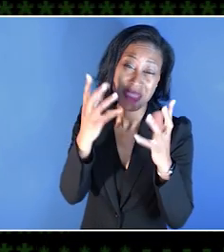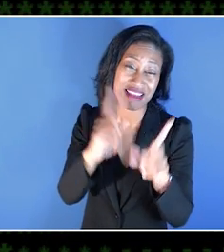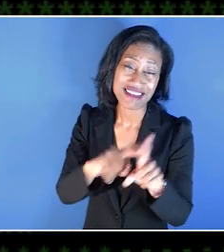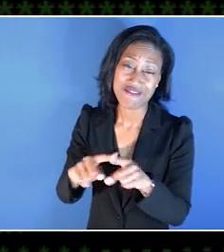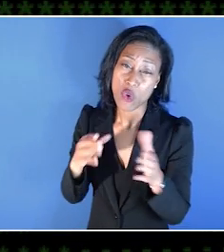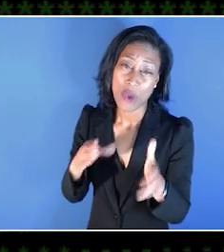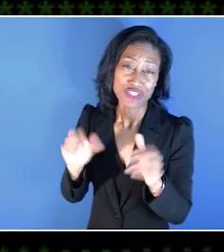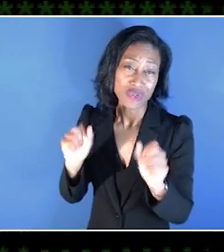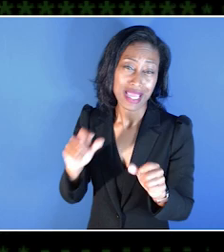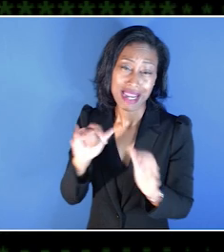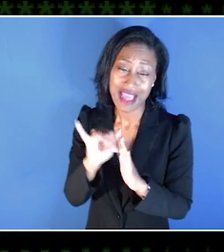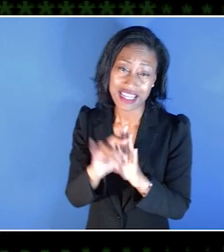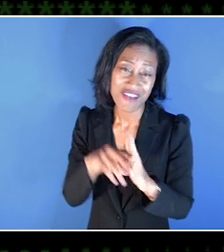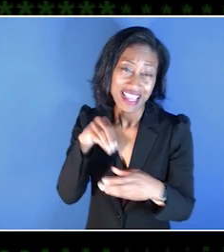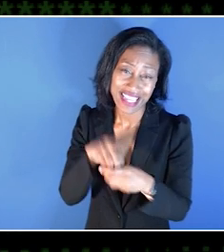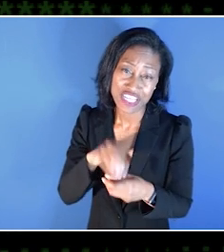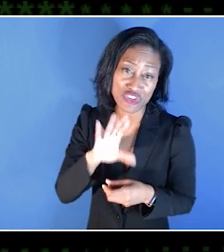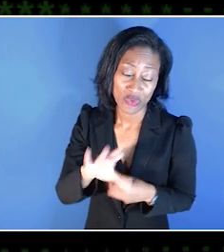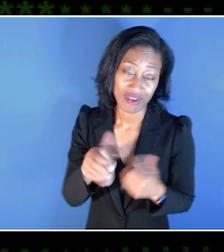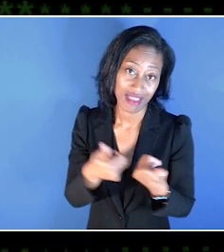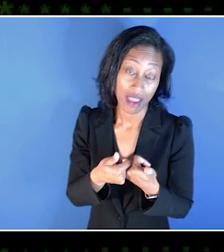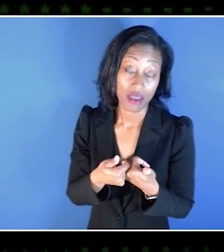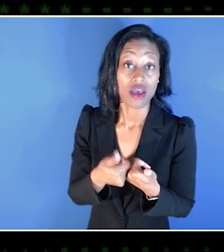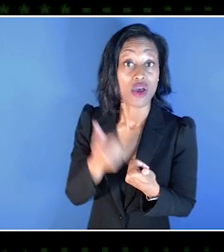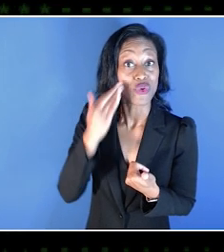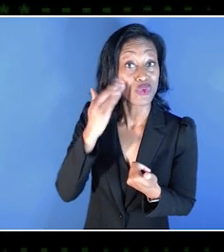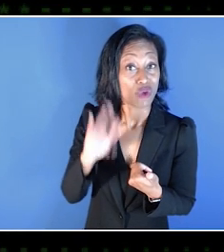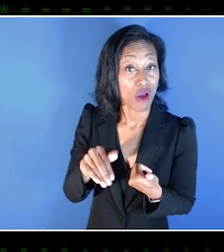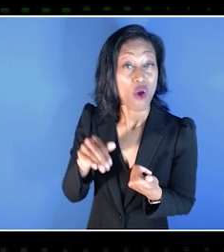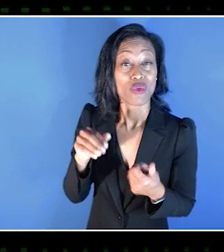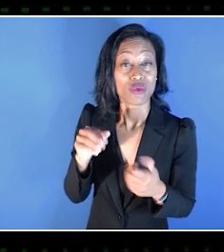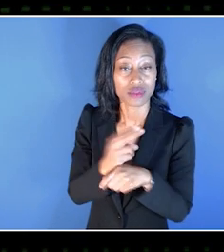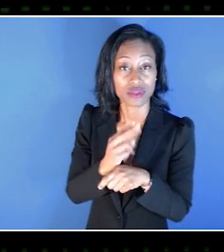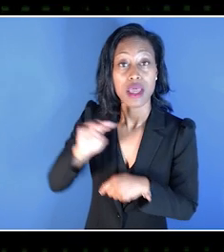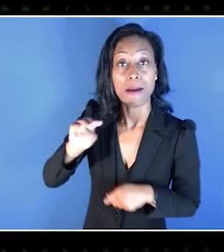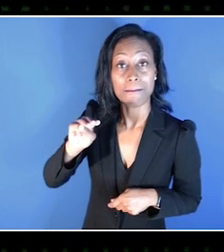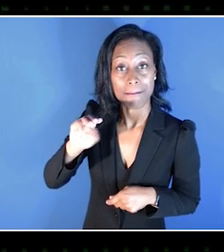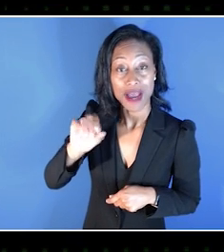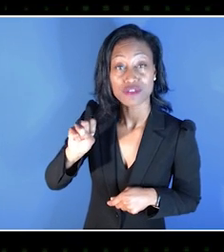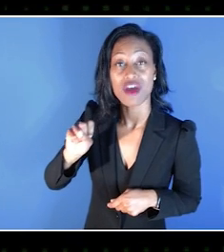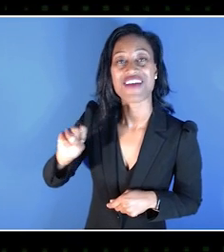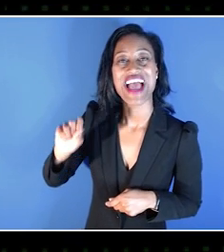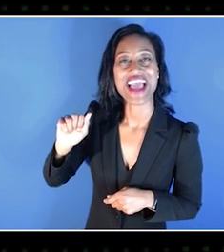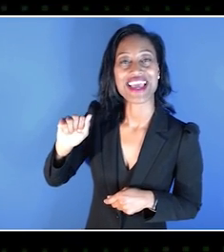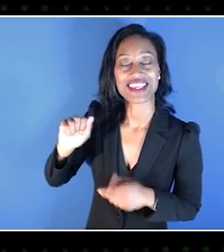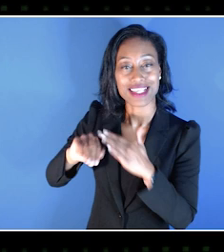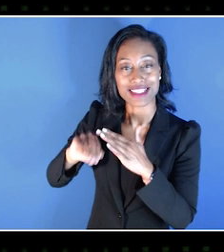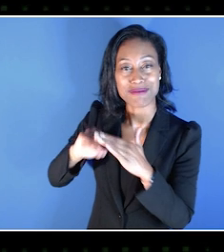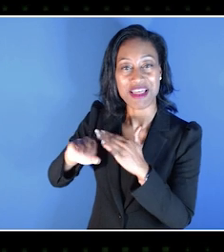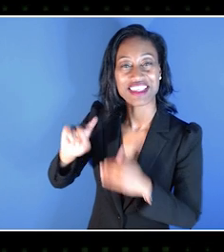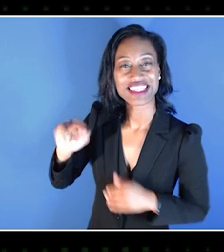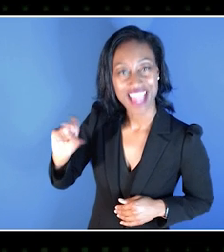that you can identify what's in your game. And the Microsoft Accessibility Tags are a really good way that was already doing that before we started.